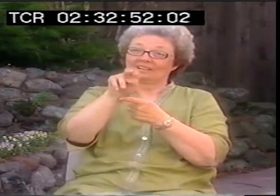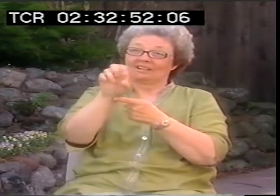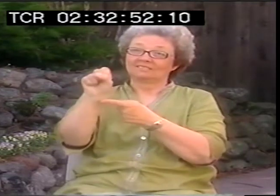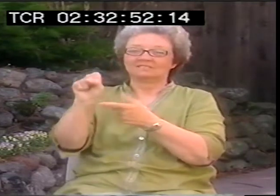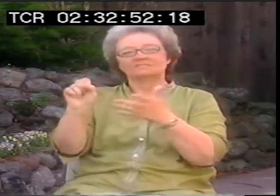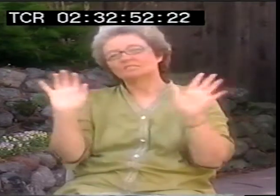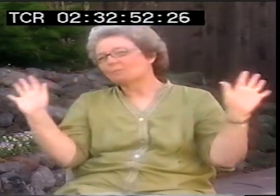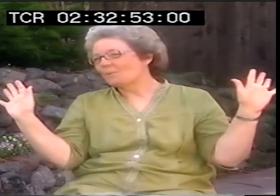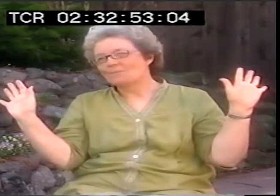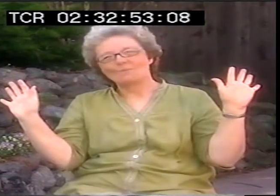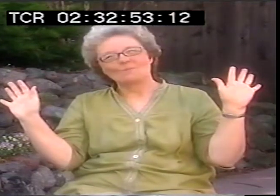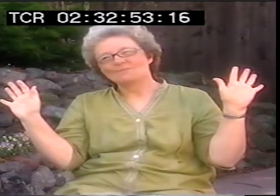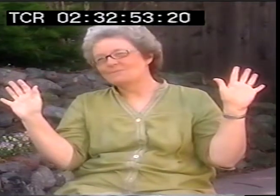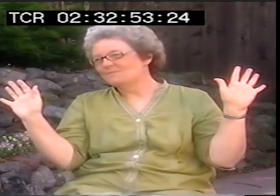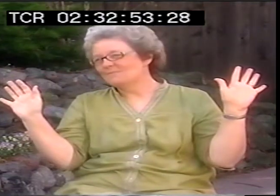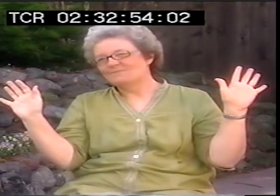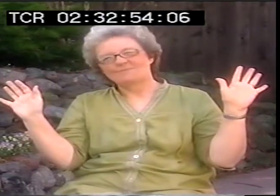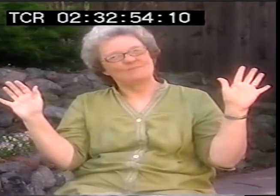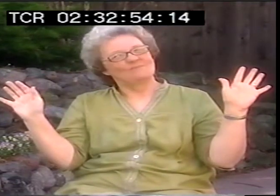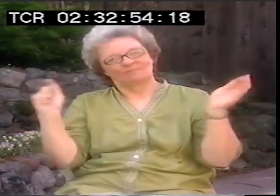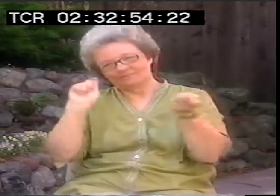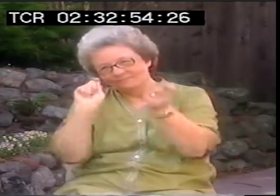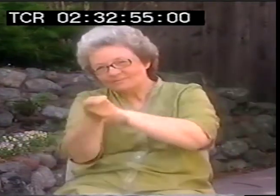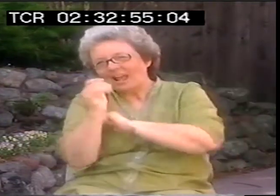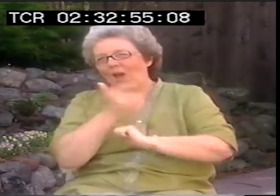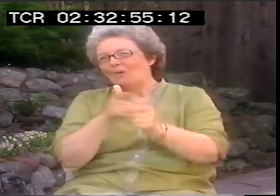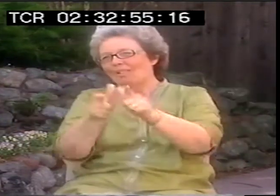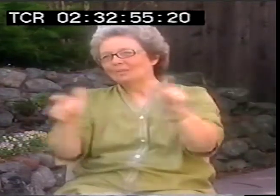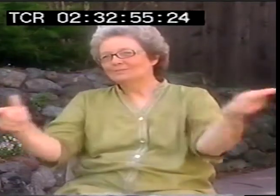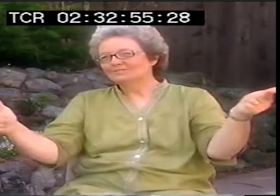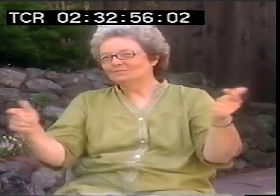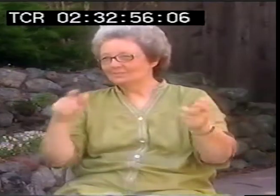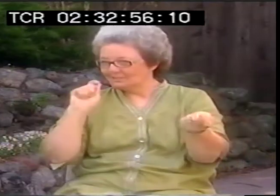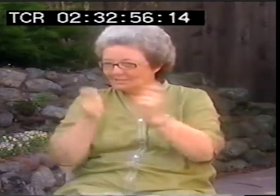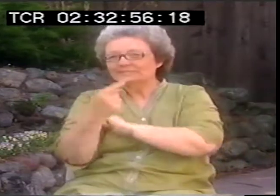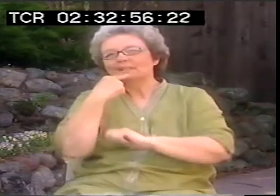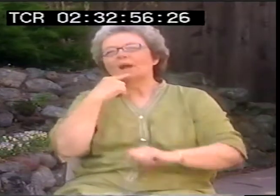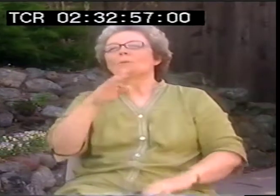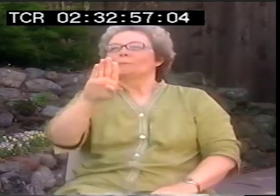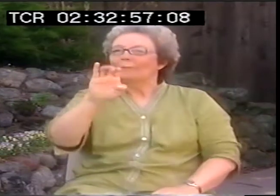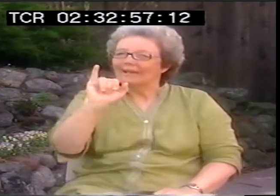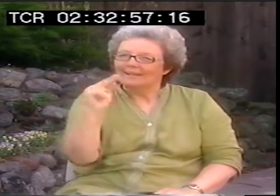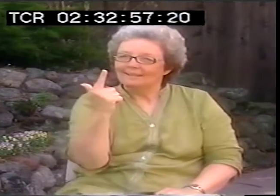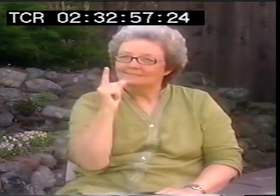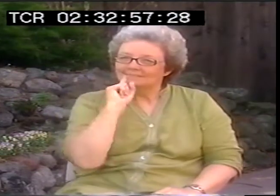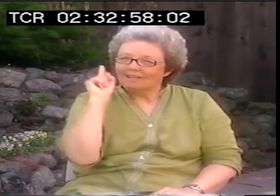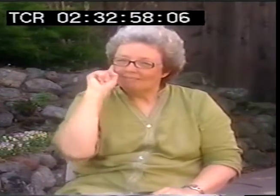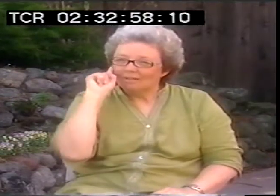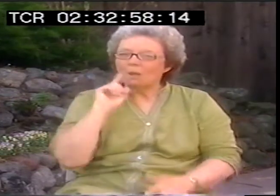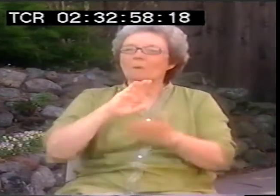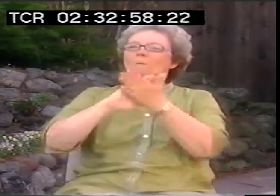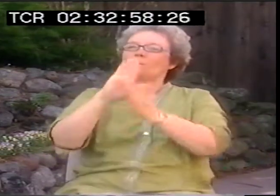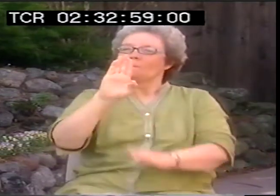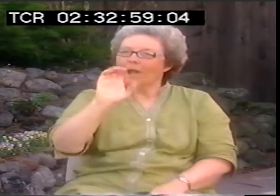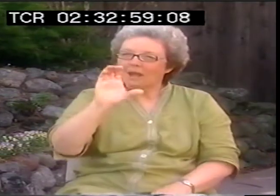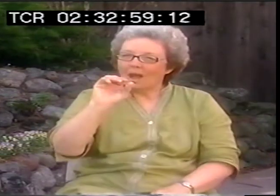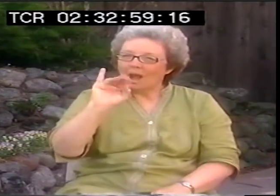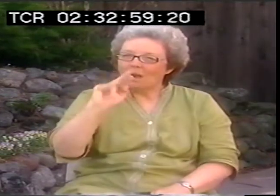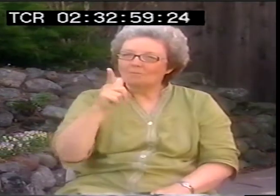And that whole idea of using the word deafness, that's gotta go. We need to change the language to being deaf, becoming